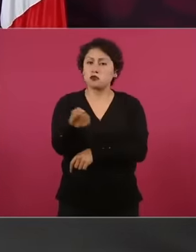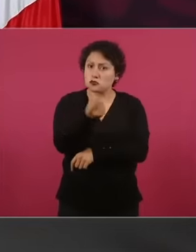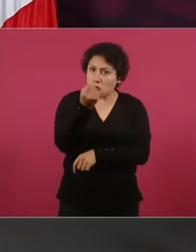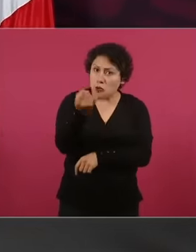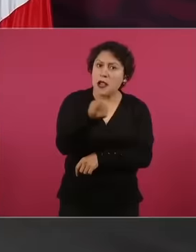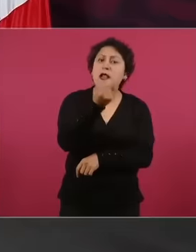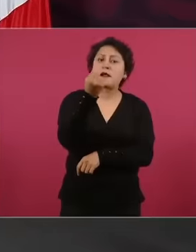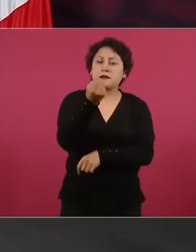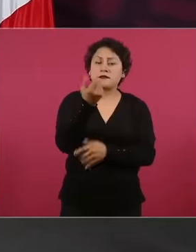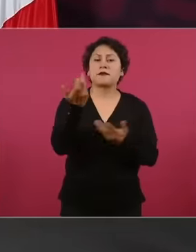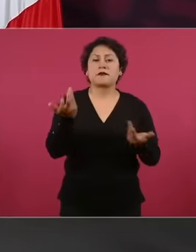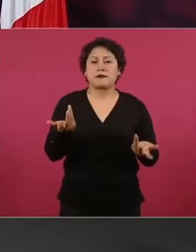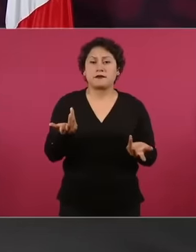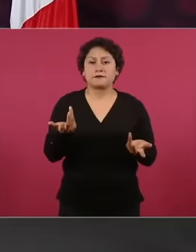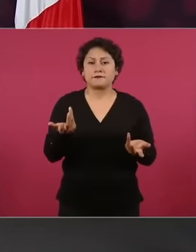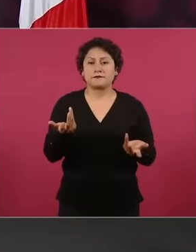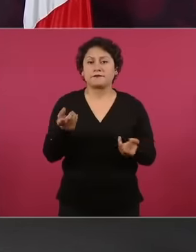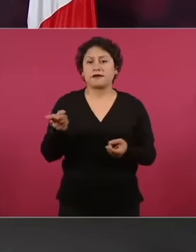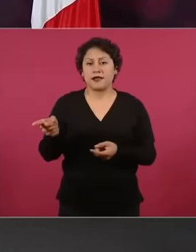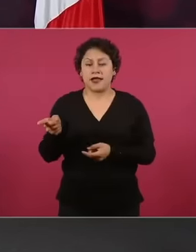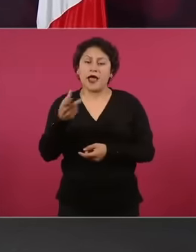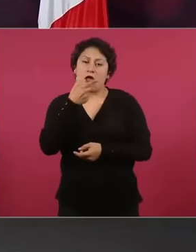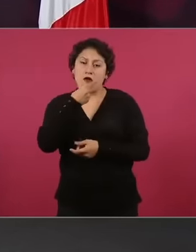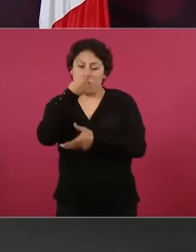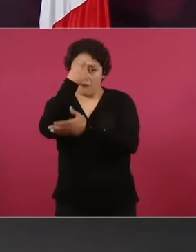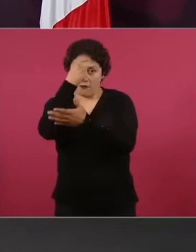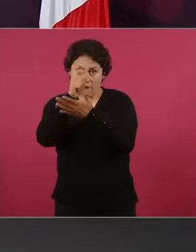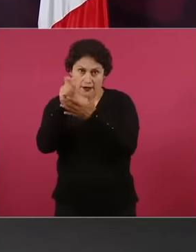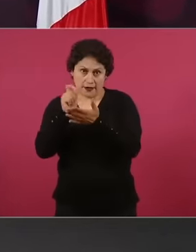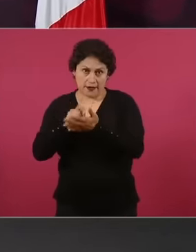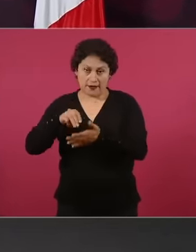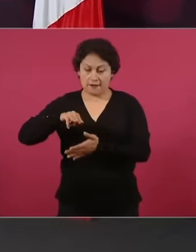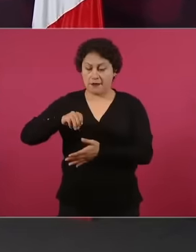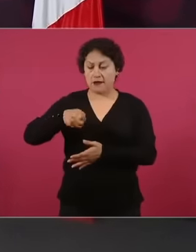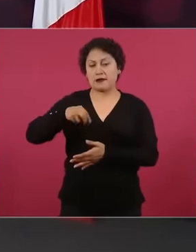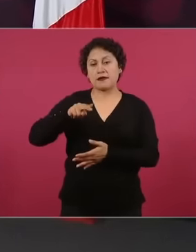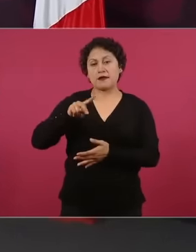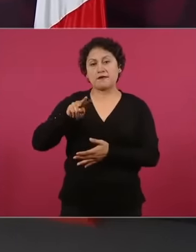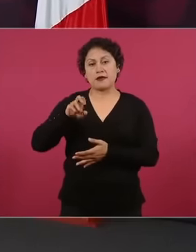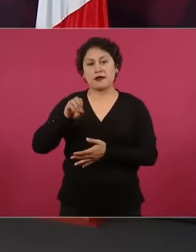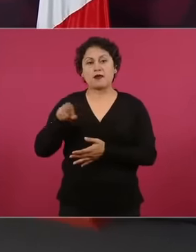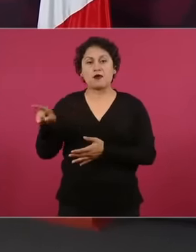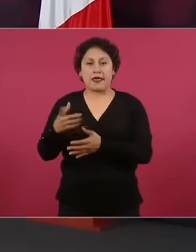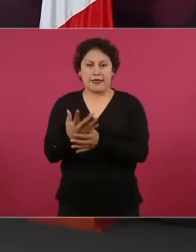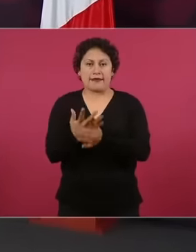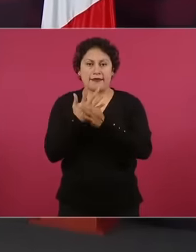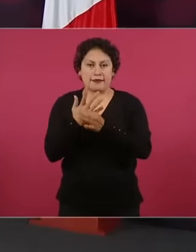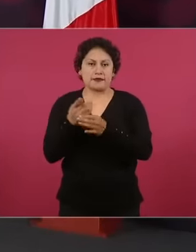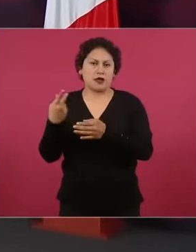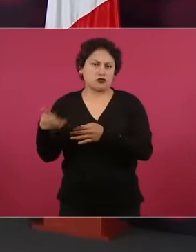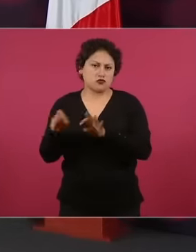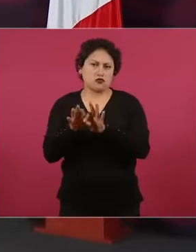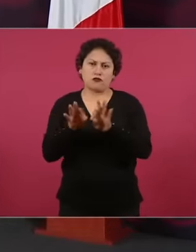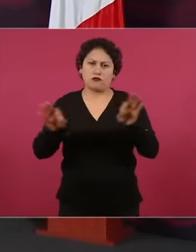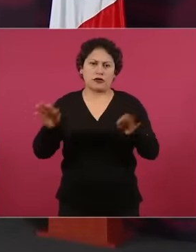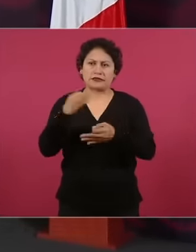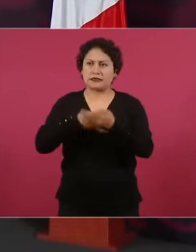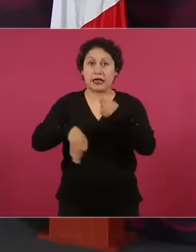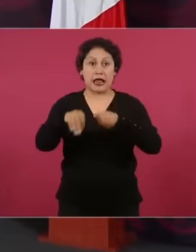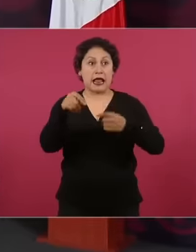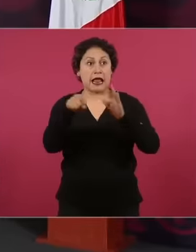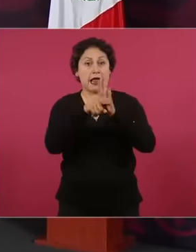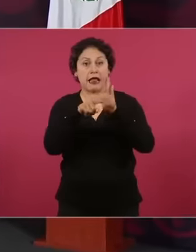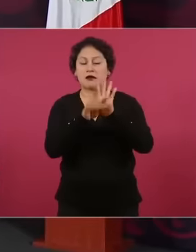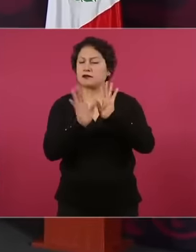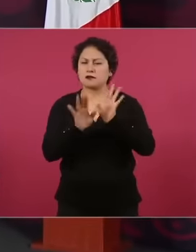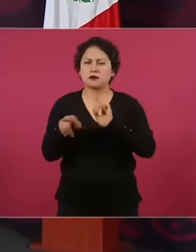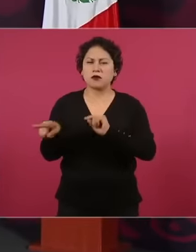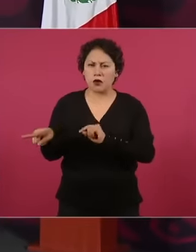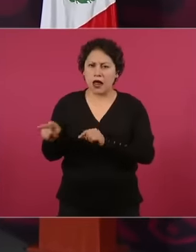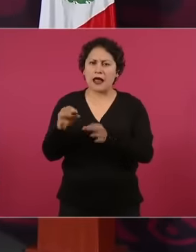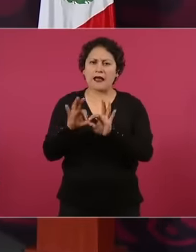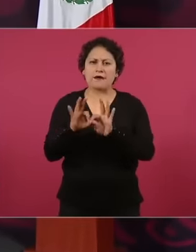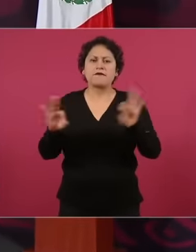that not all his phrases were bad Eh it was nothing more than the end justifies the means